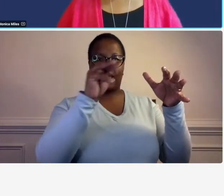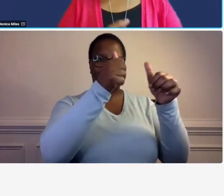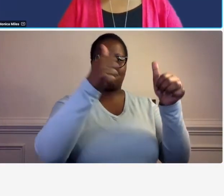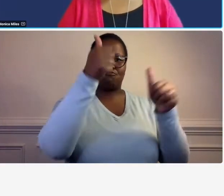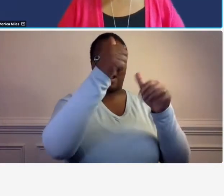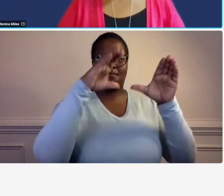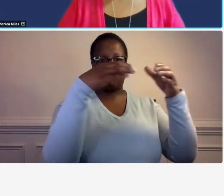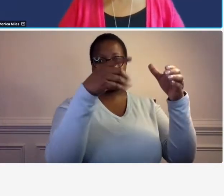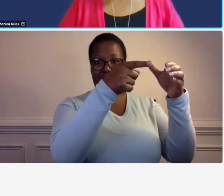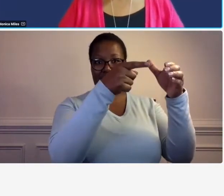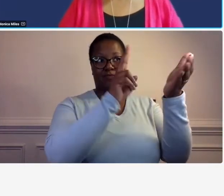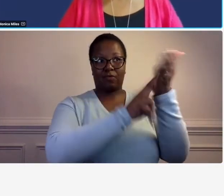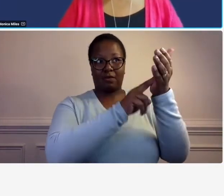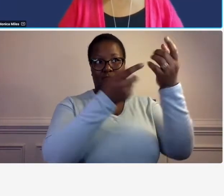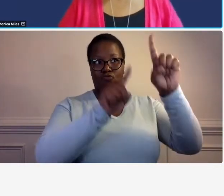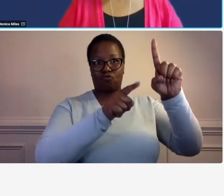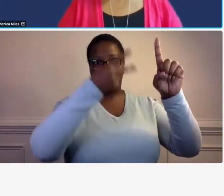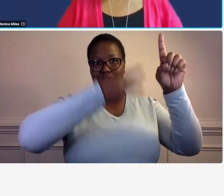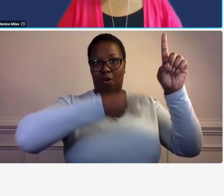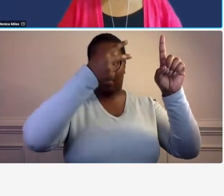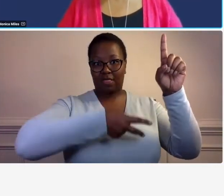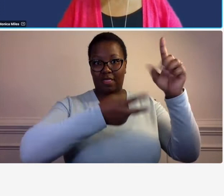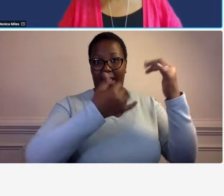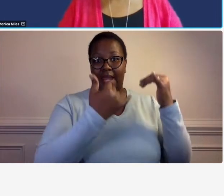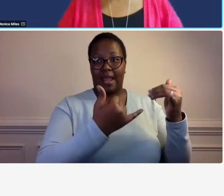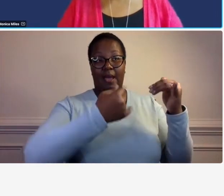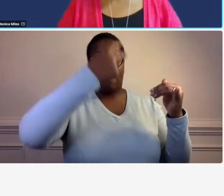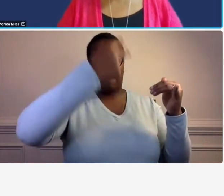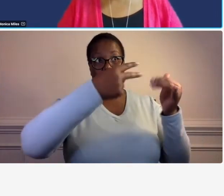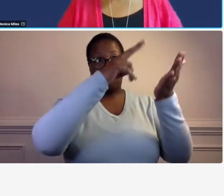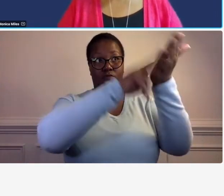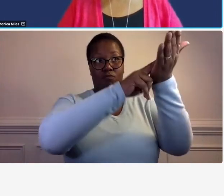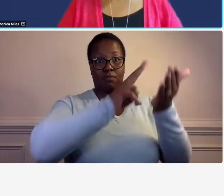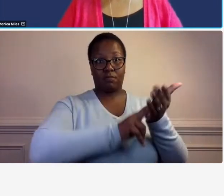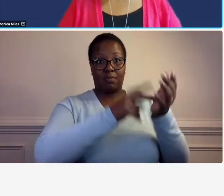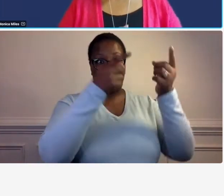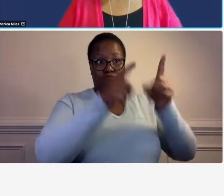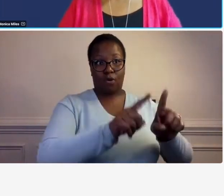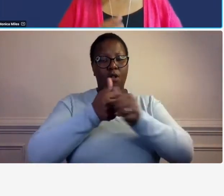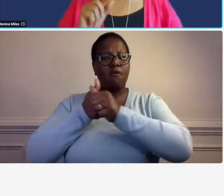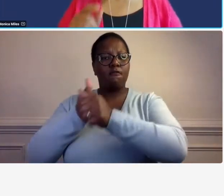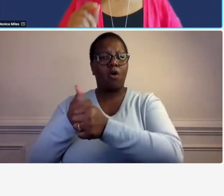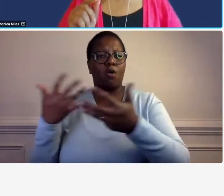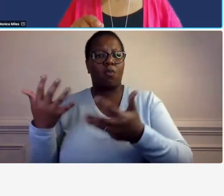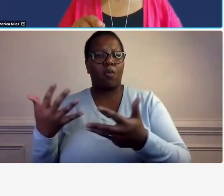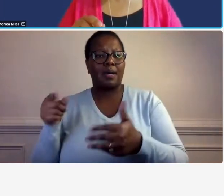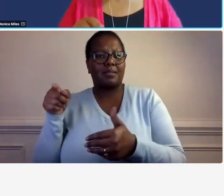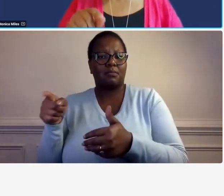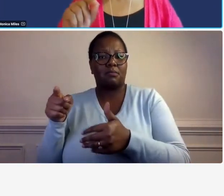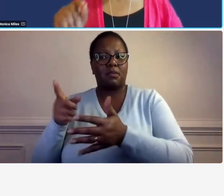agreement between the prime and the sub it should mirror the the compliance requirements in your